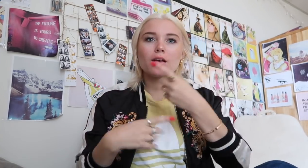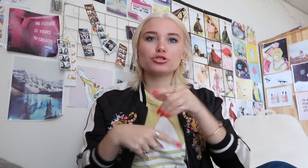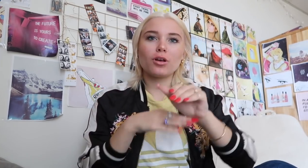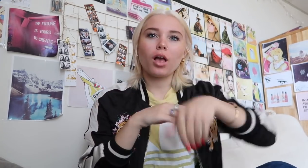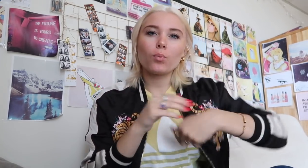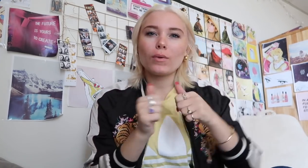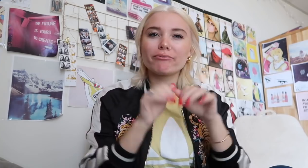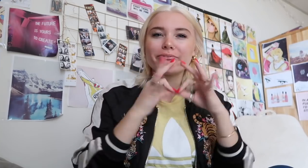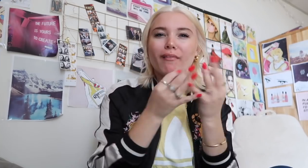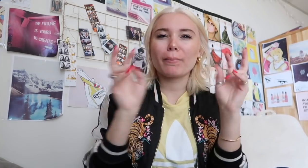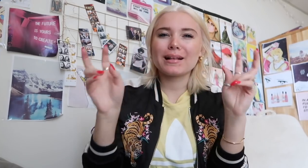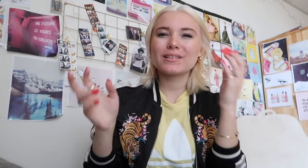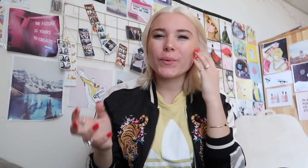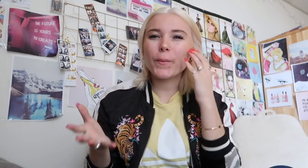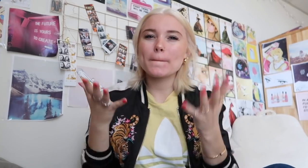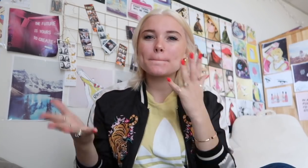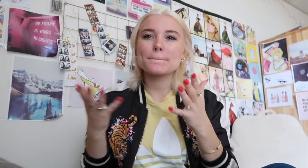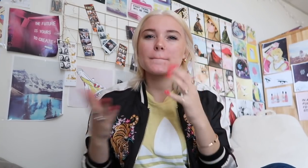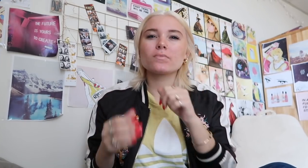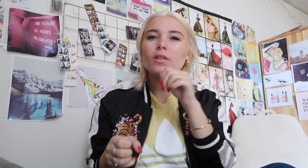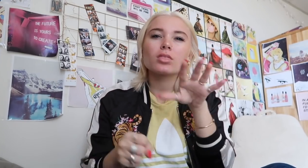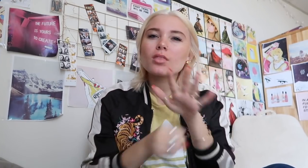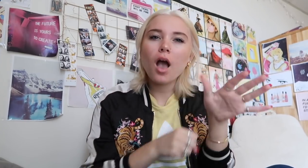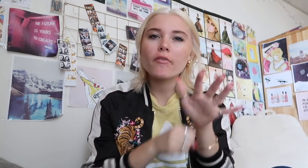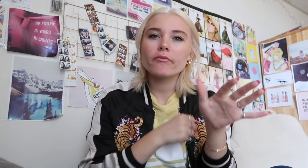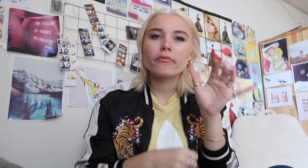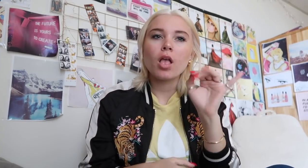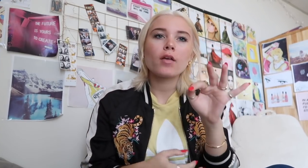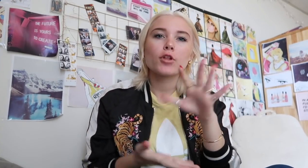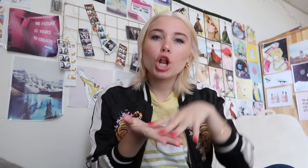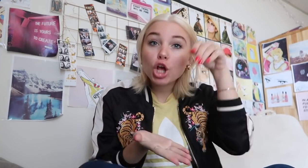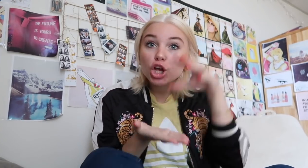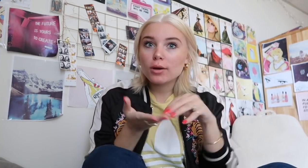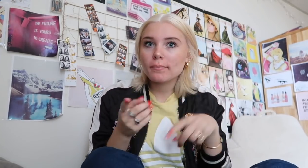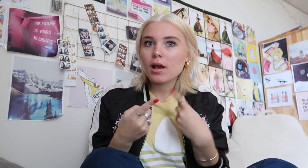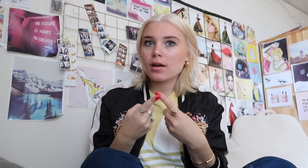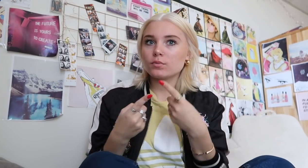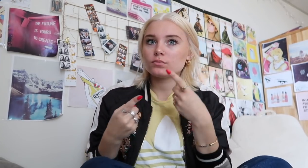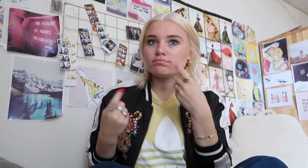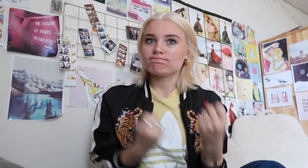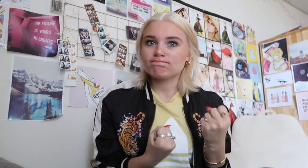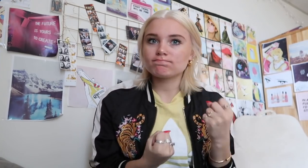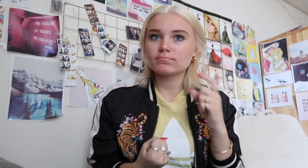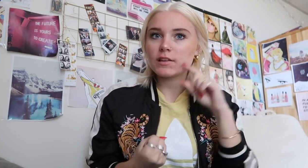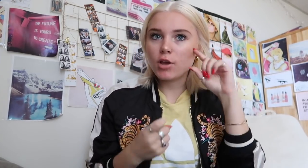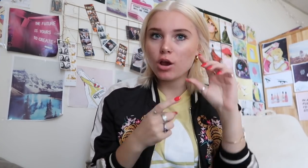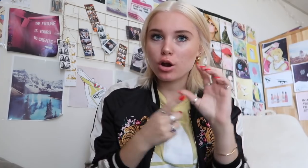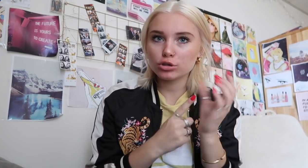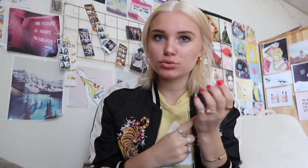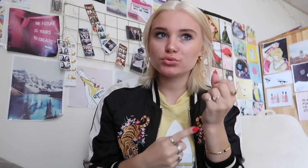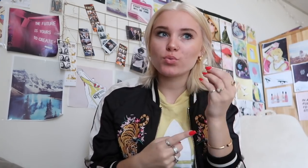in during the day I would be with hearing but when night time, I am with my deaf family it wasn't enough of learning about deaf culture